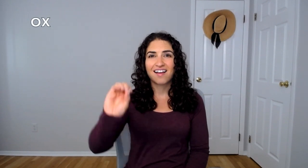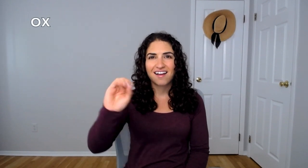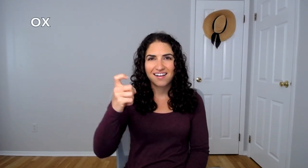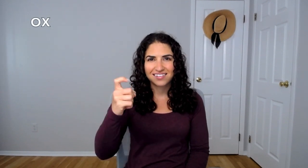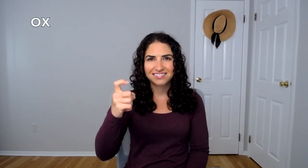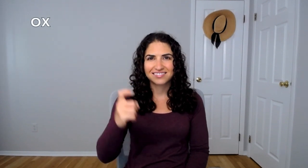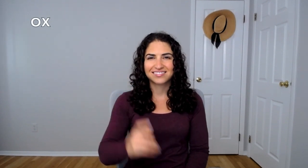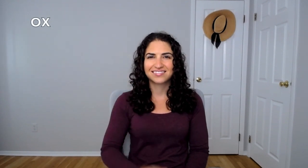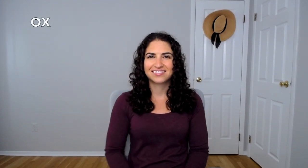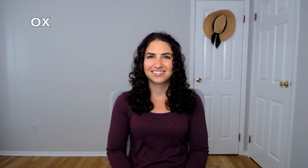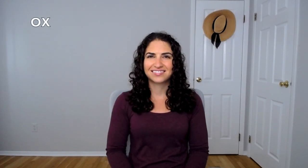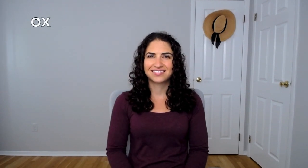OX